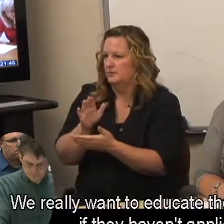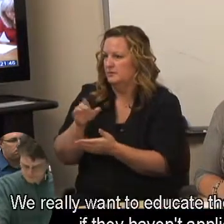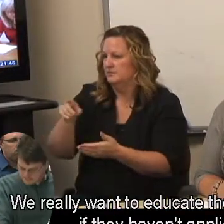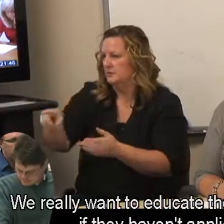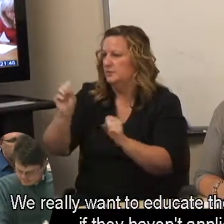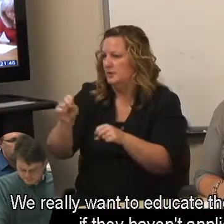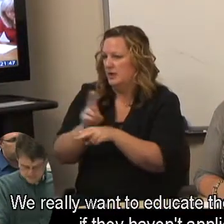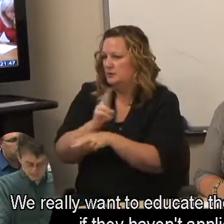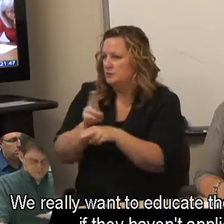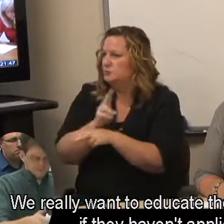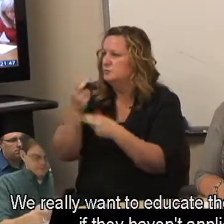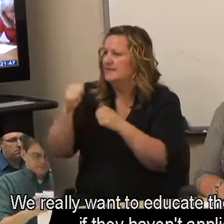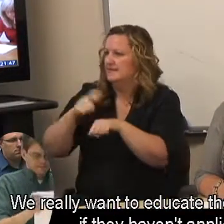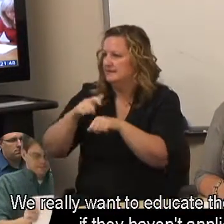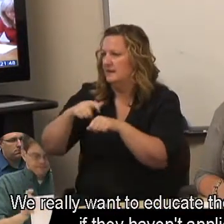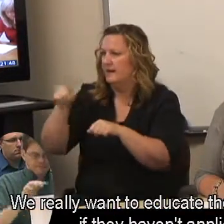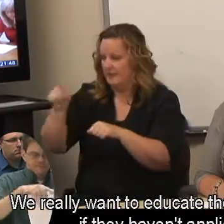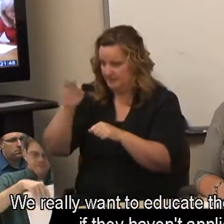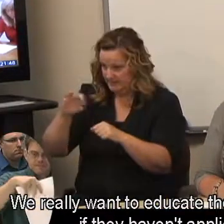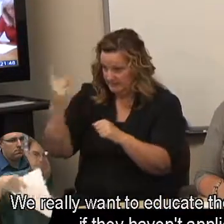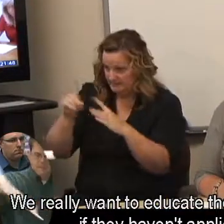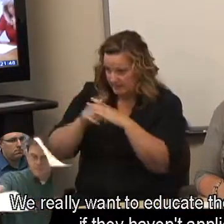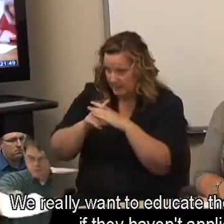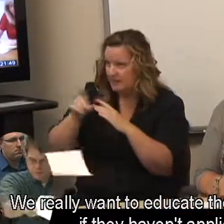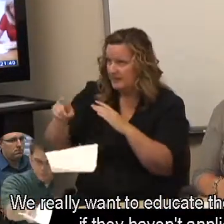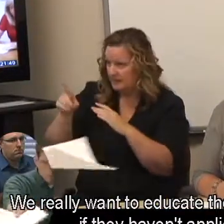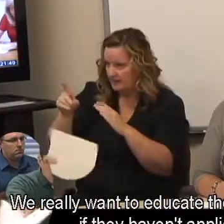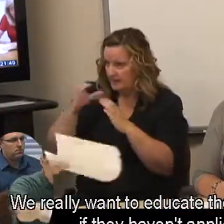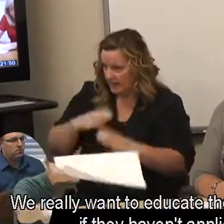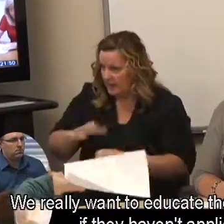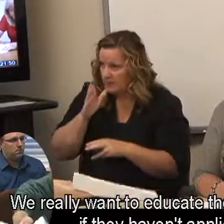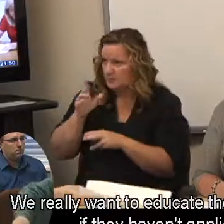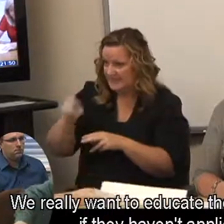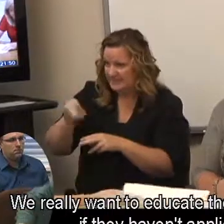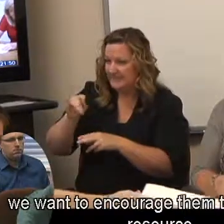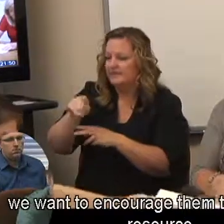We really want to educate the consumers if they haven't applied,